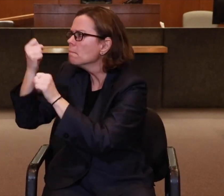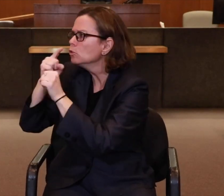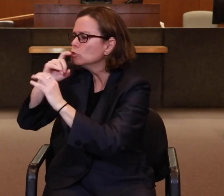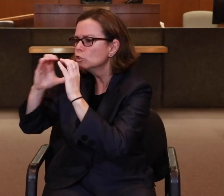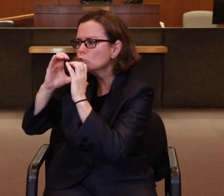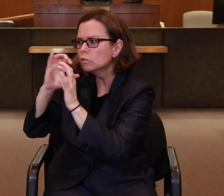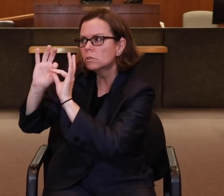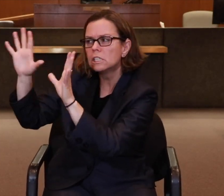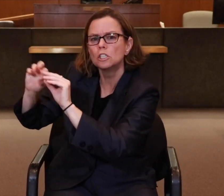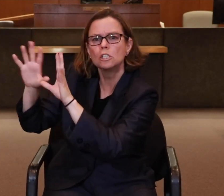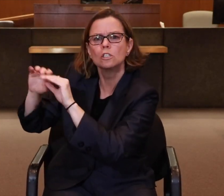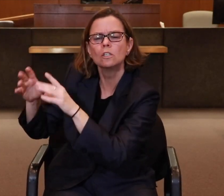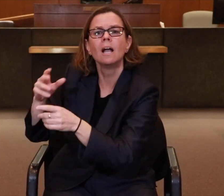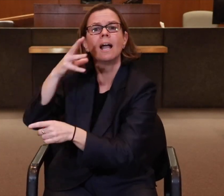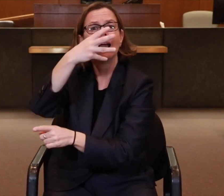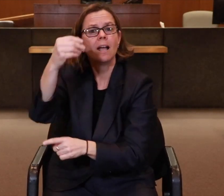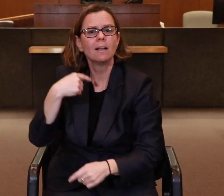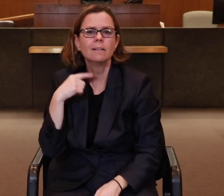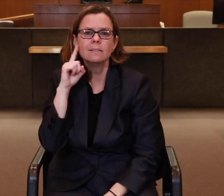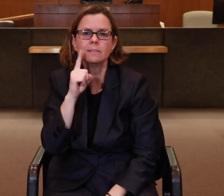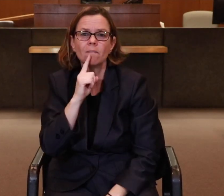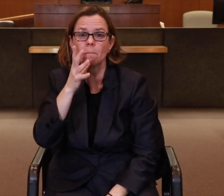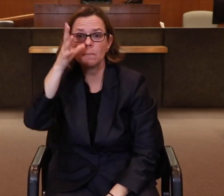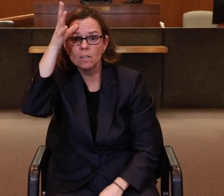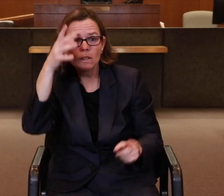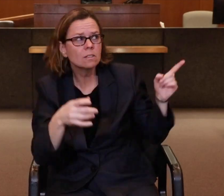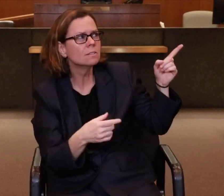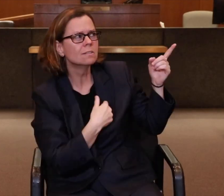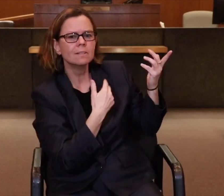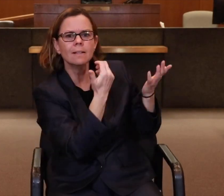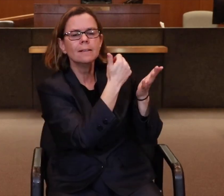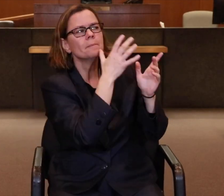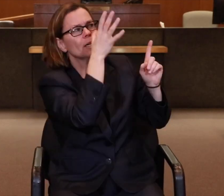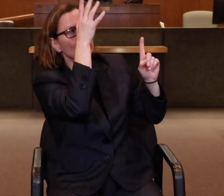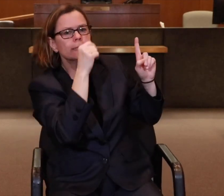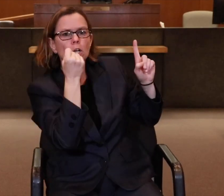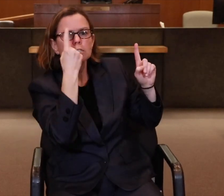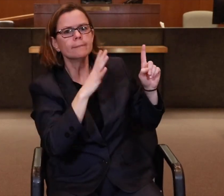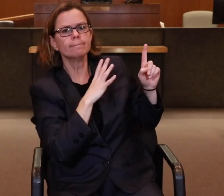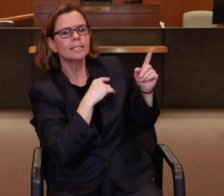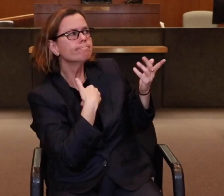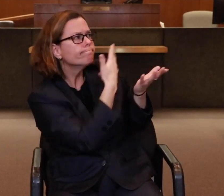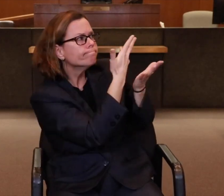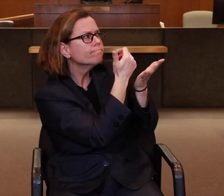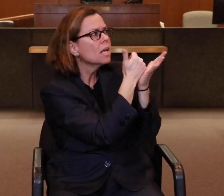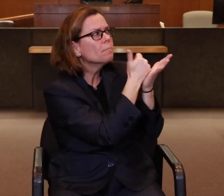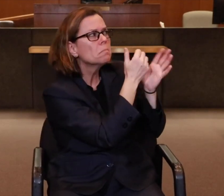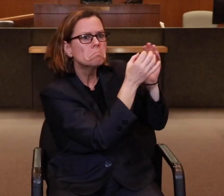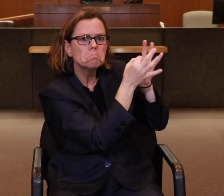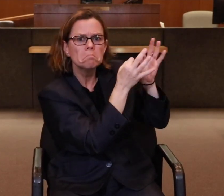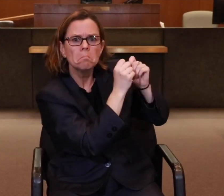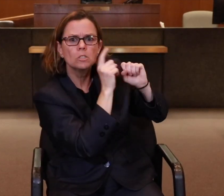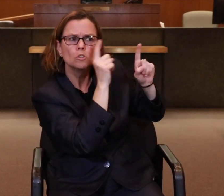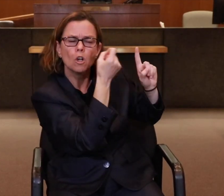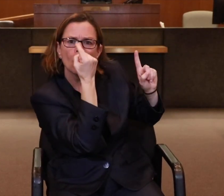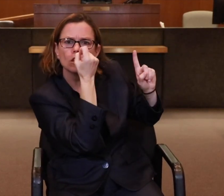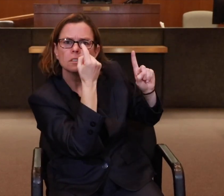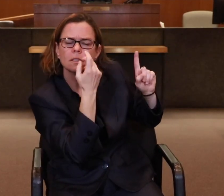I made sure kids understood and that the communication wasn’t an issue. I also have Deaf parents -- when they didn’t understand something, I would try to explain it in a way that they would.